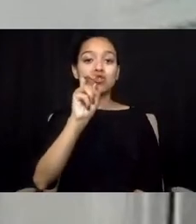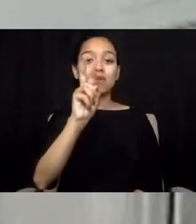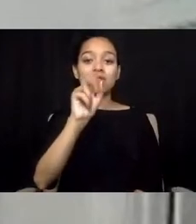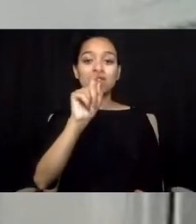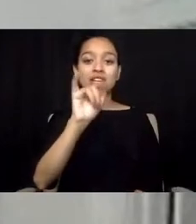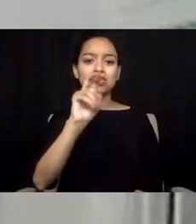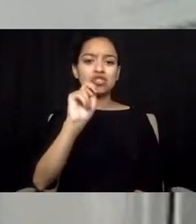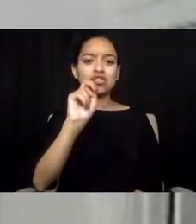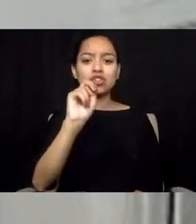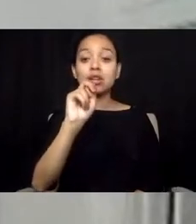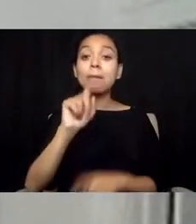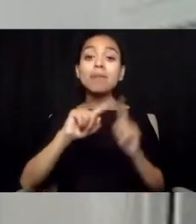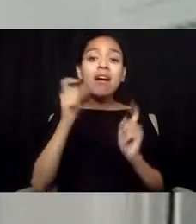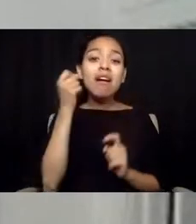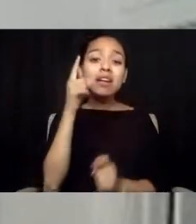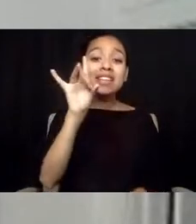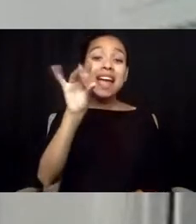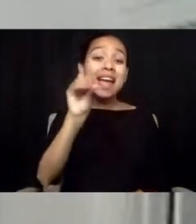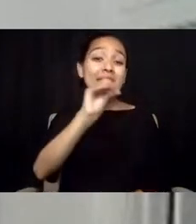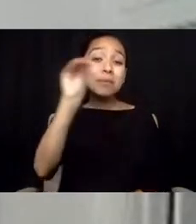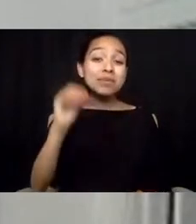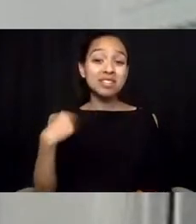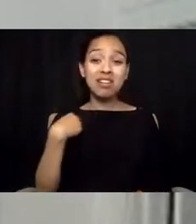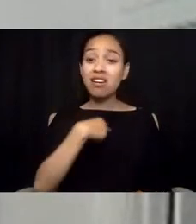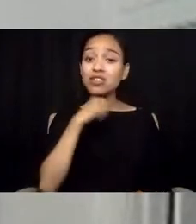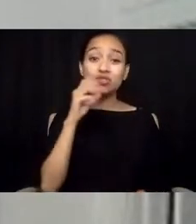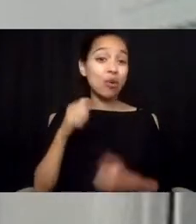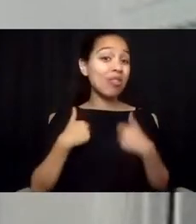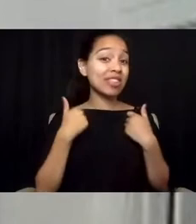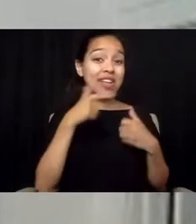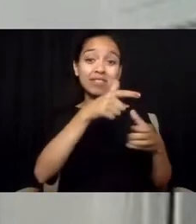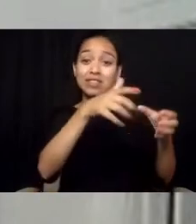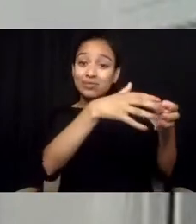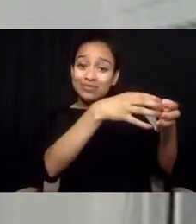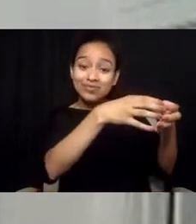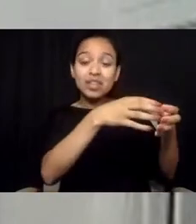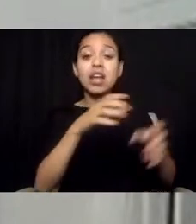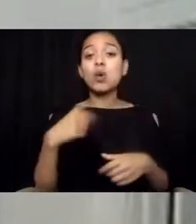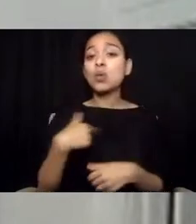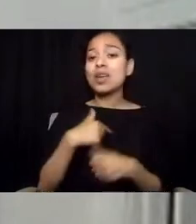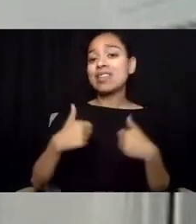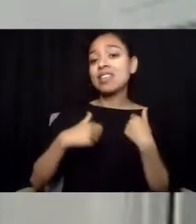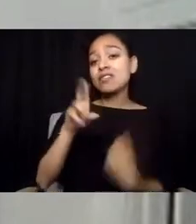and 70% live in urban areas. So we are everywhere,